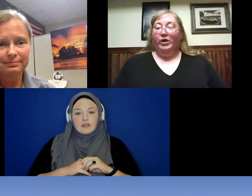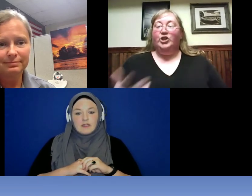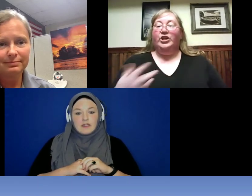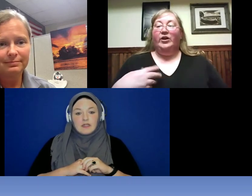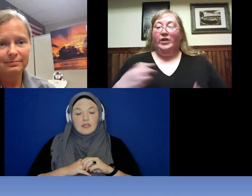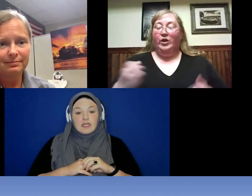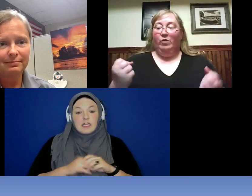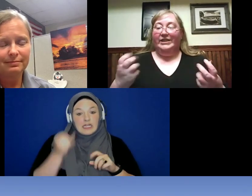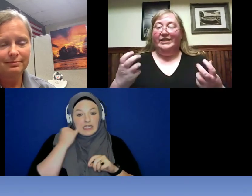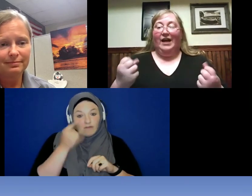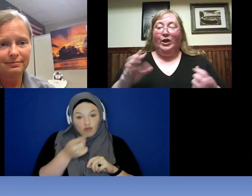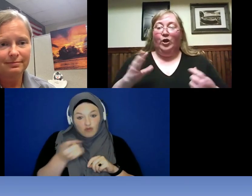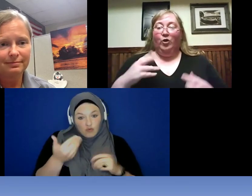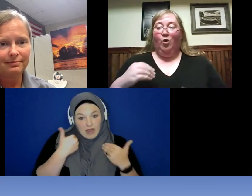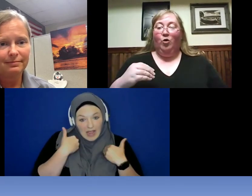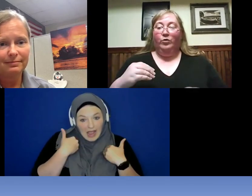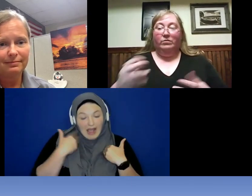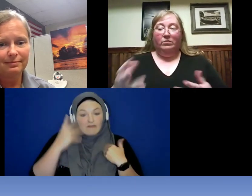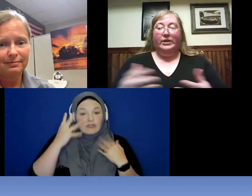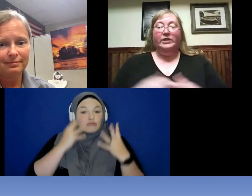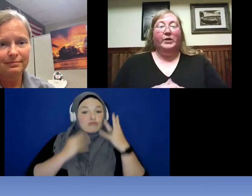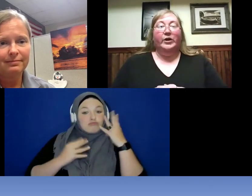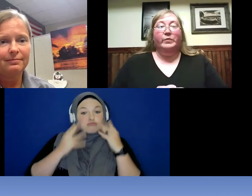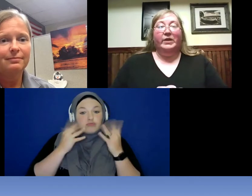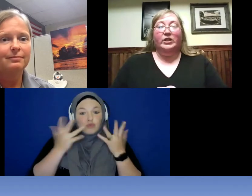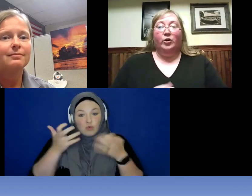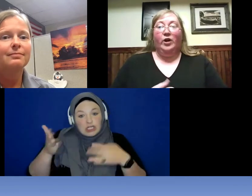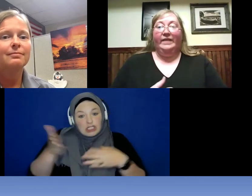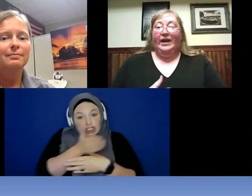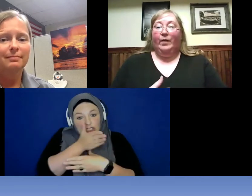to share you want to sign your own experience we can turn on the camera